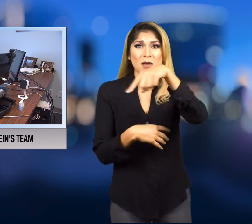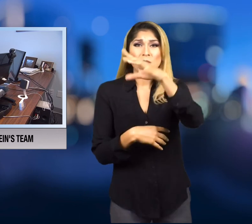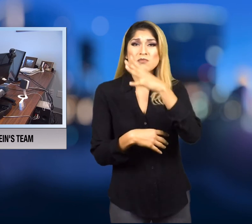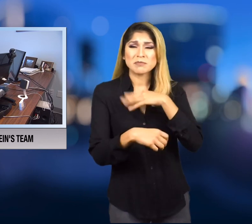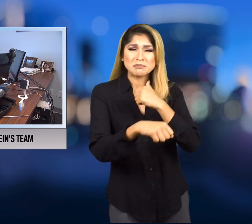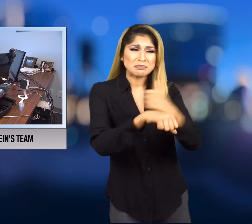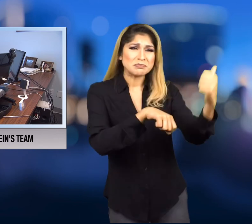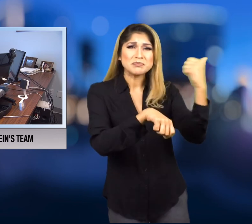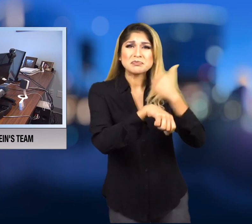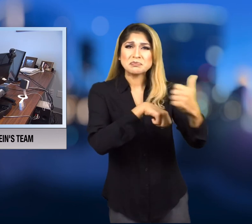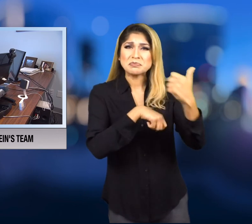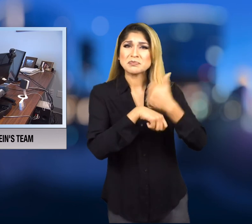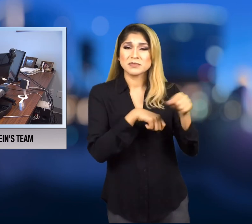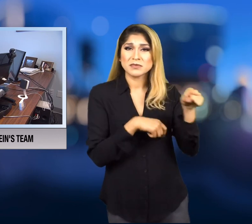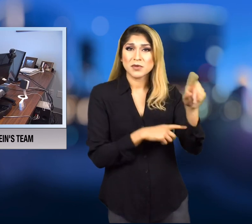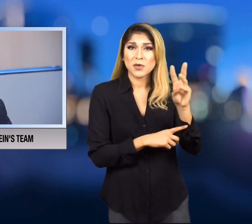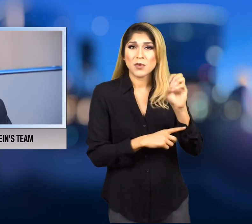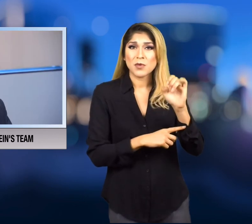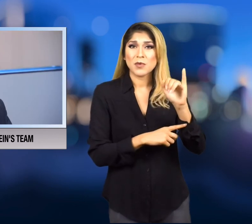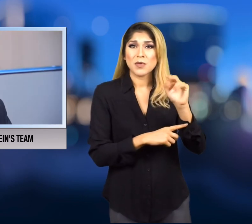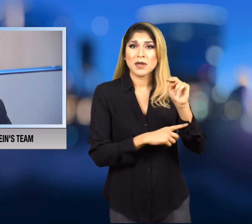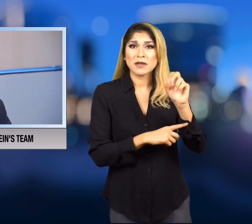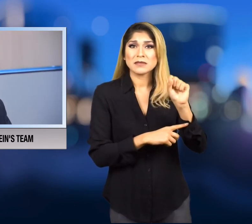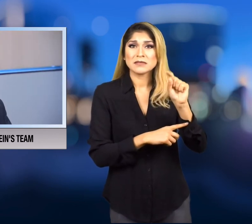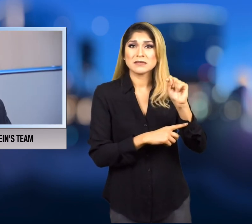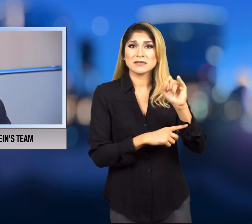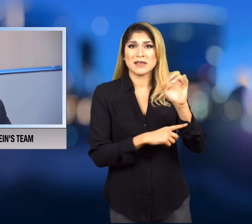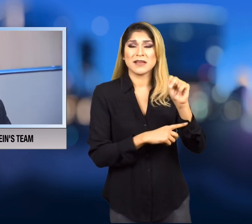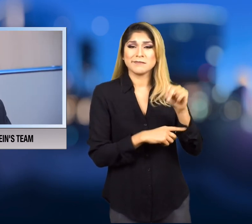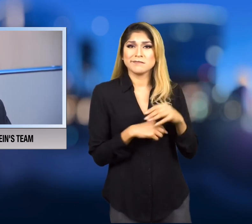allegations spanned three decades.